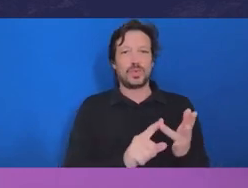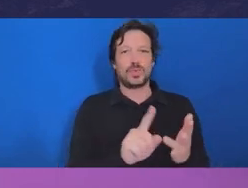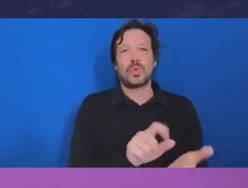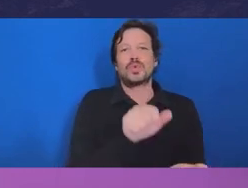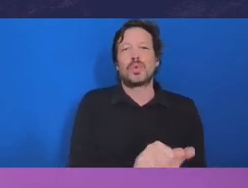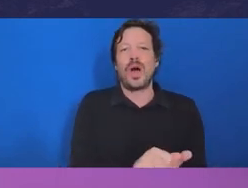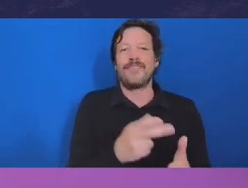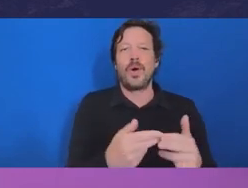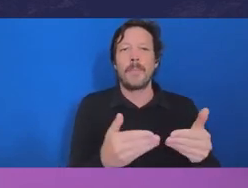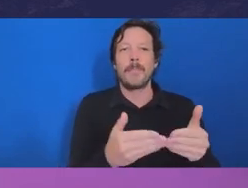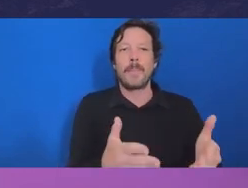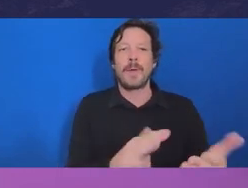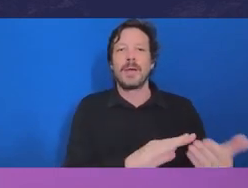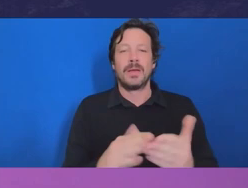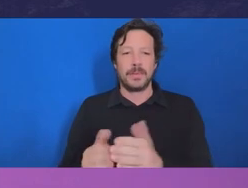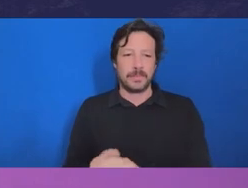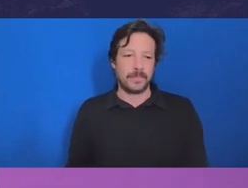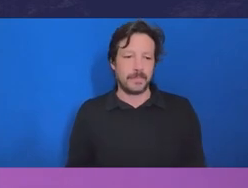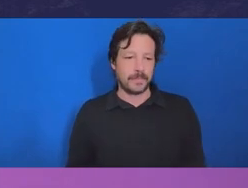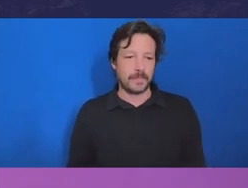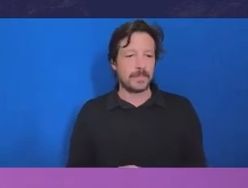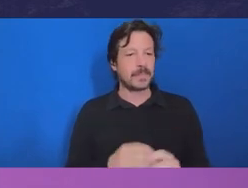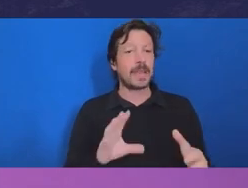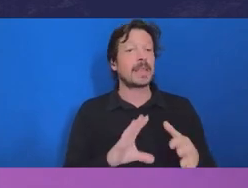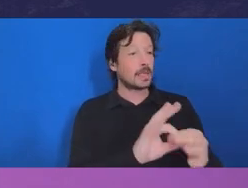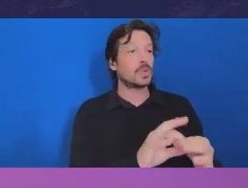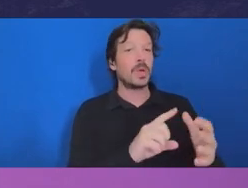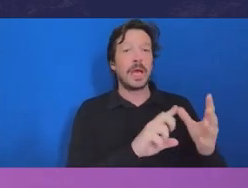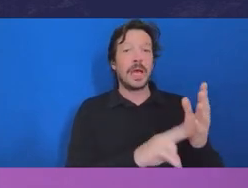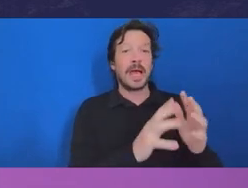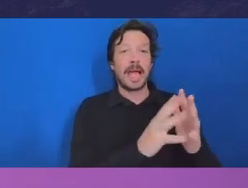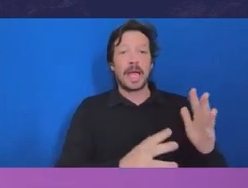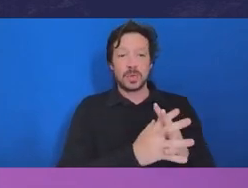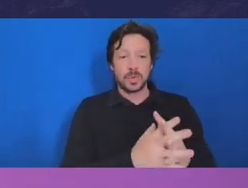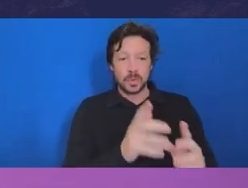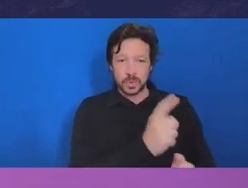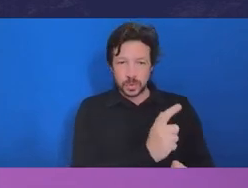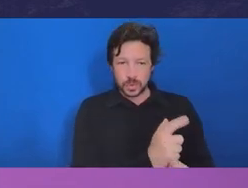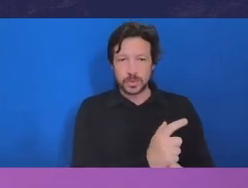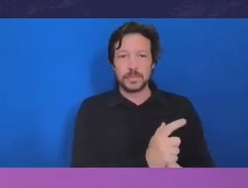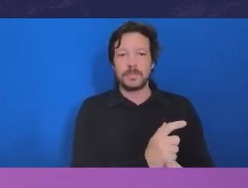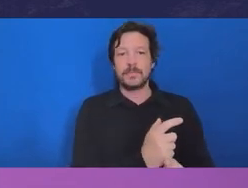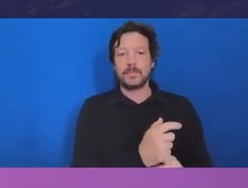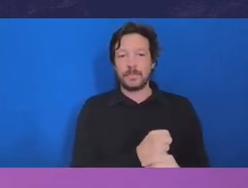Picking up on your point, Andrew, about meeting the government of the day's objectives